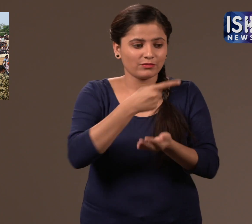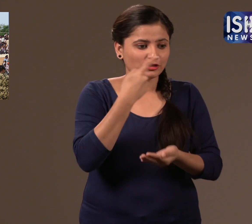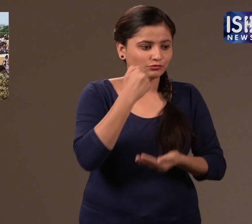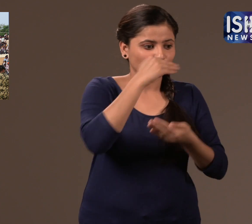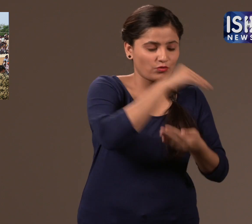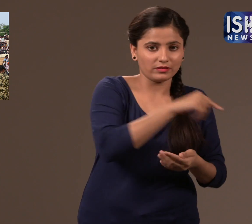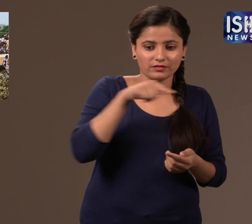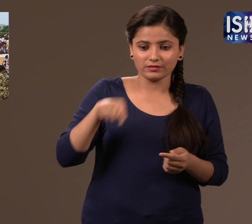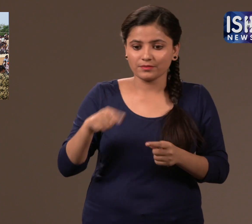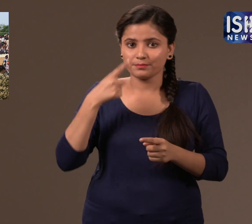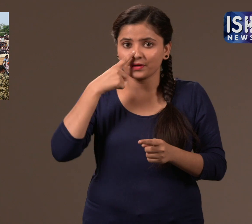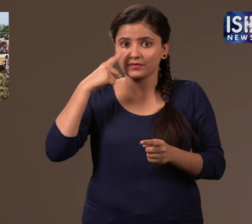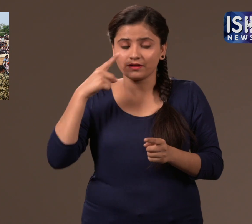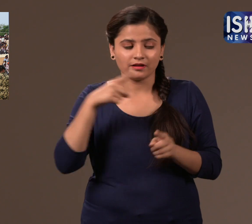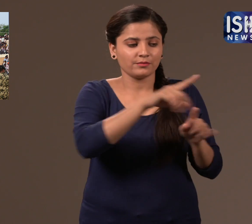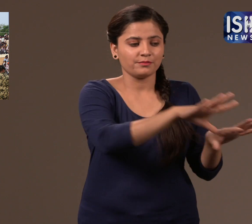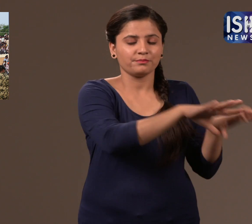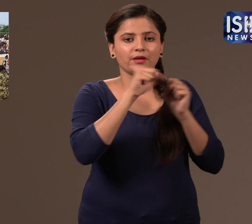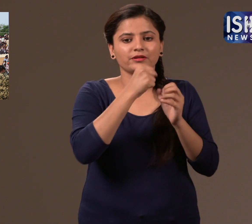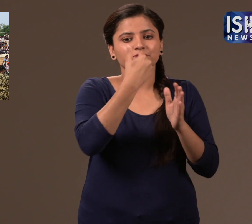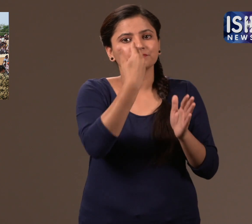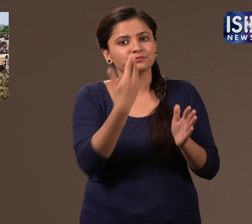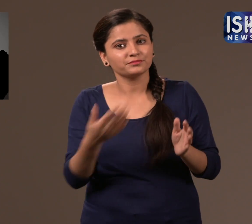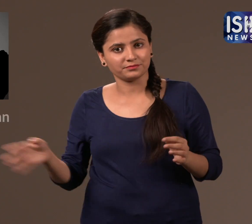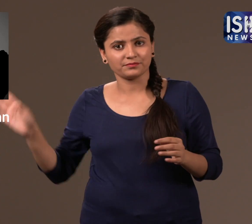his parents will receive him there.